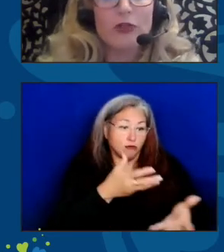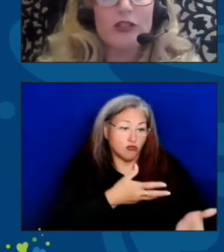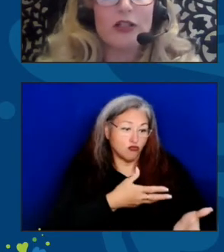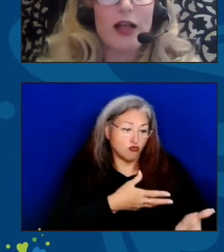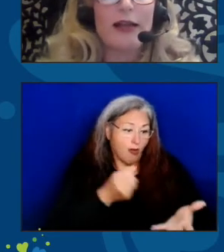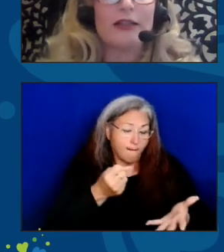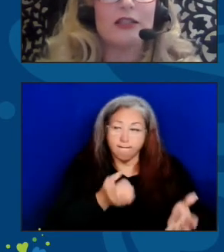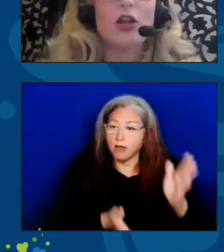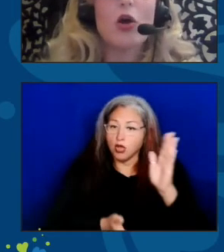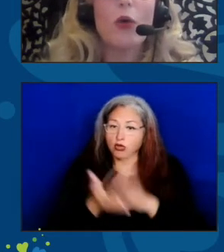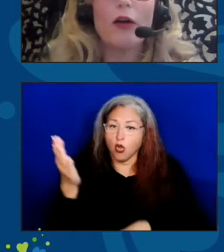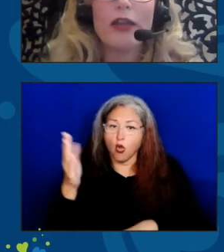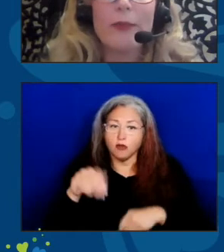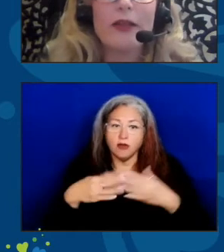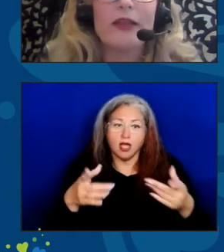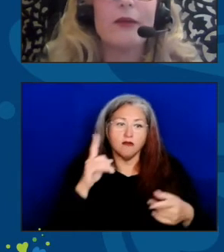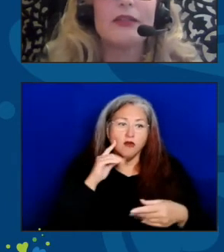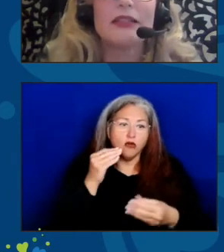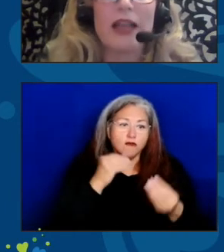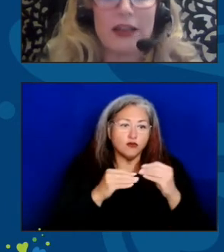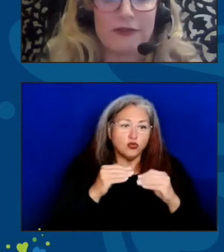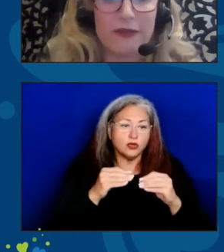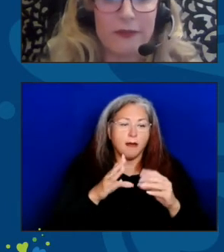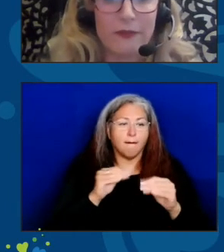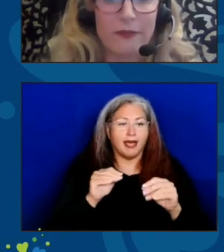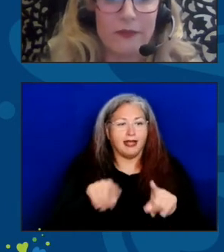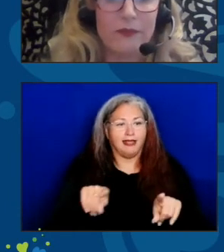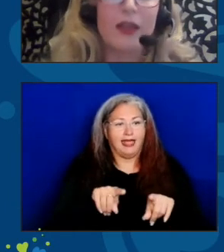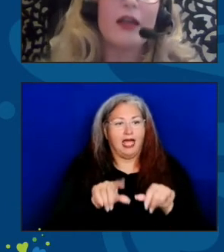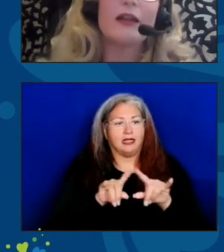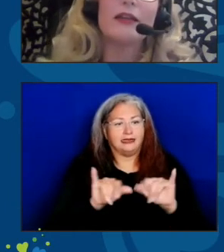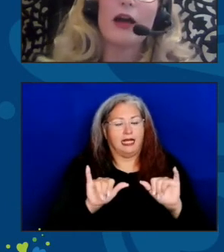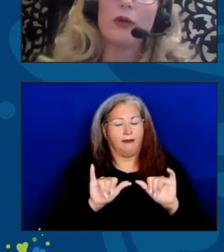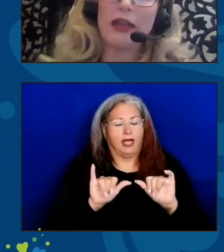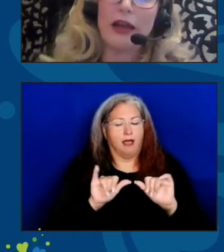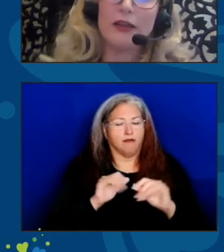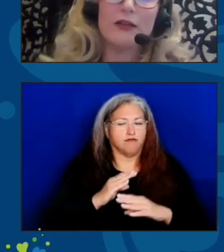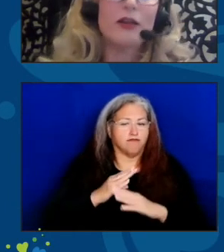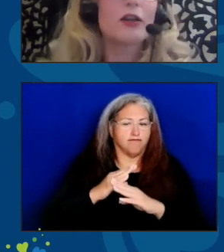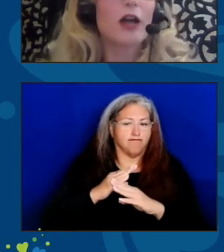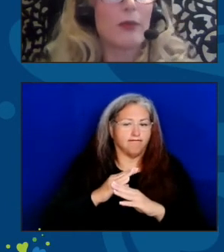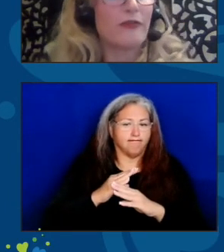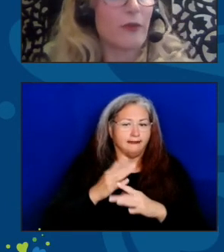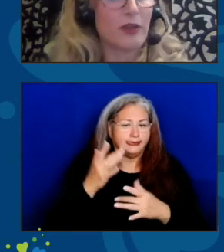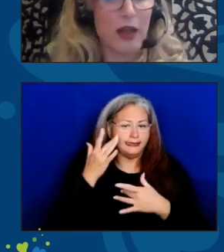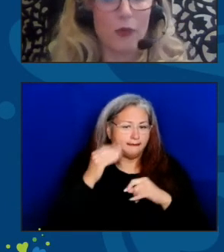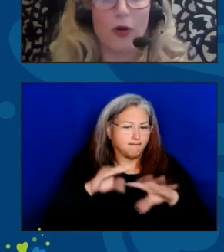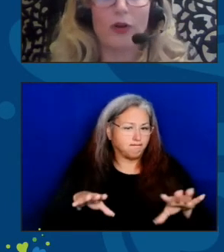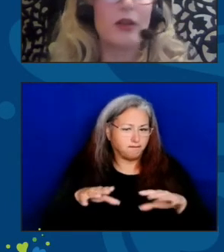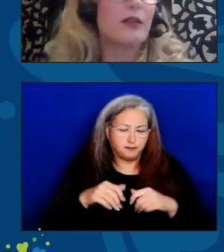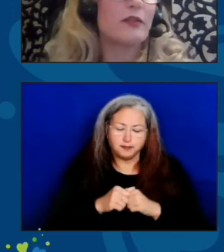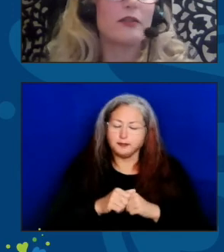to clients while keeping them safe. Now again, coming from the network,